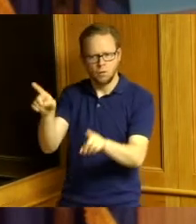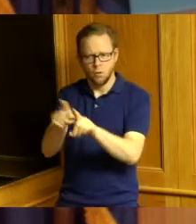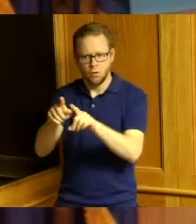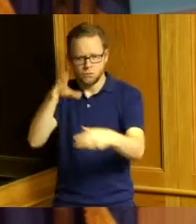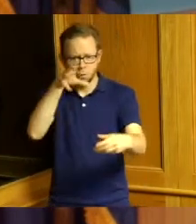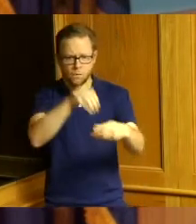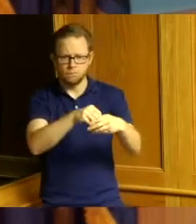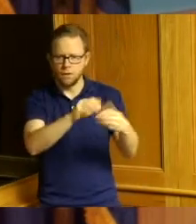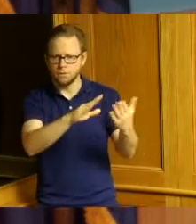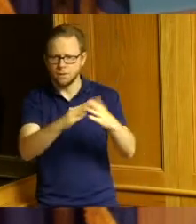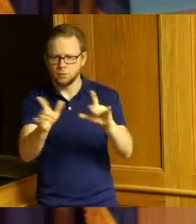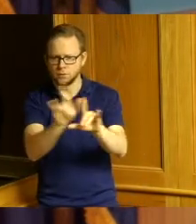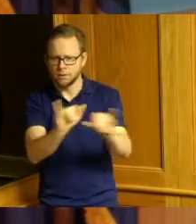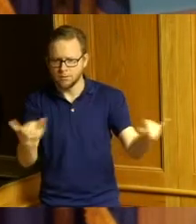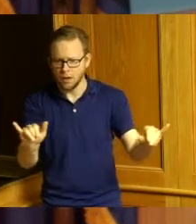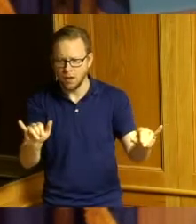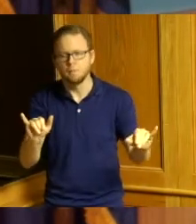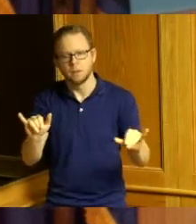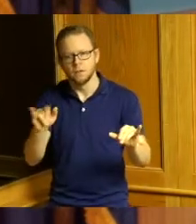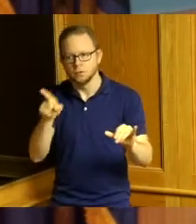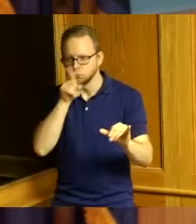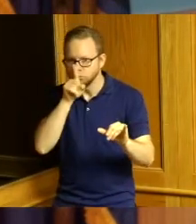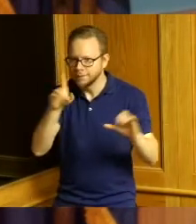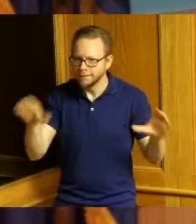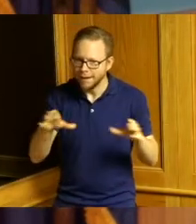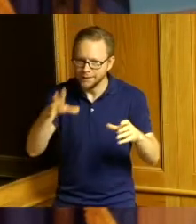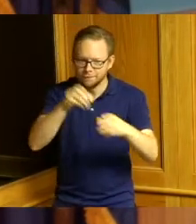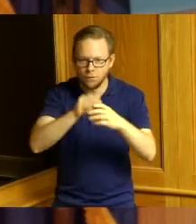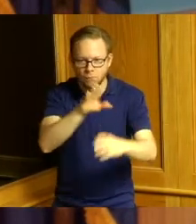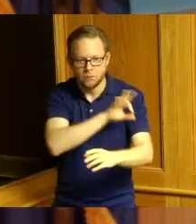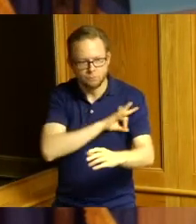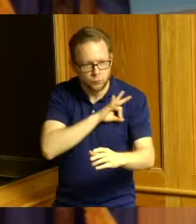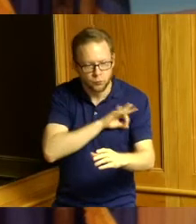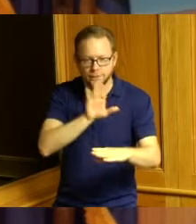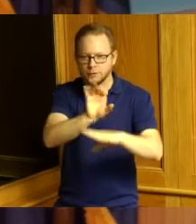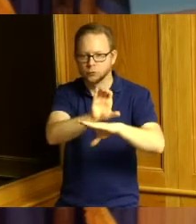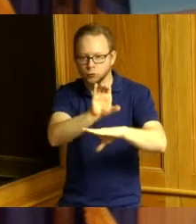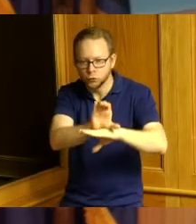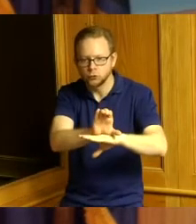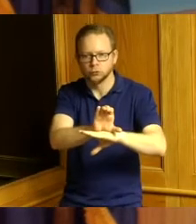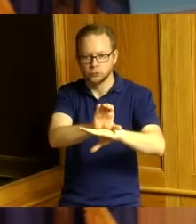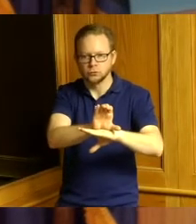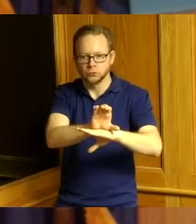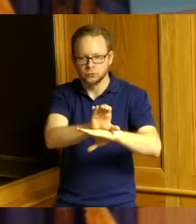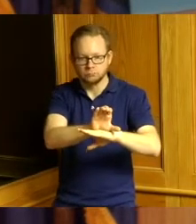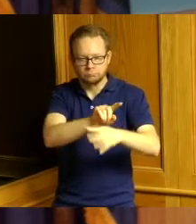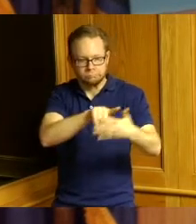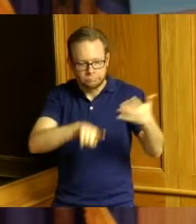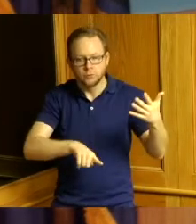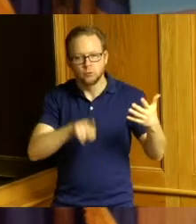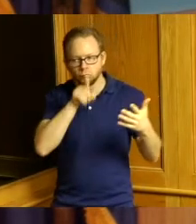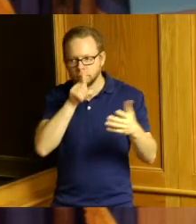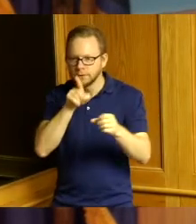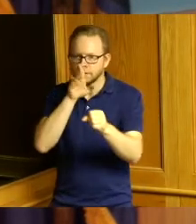active with his paternity active with his church and is very committed to the work of helping